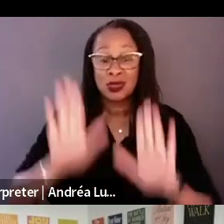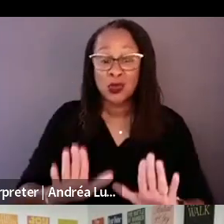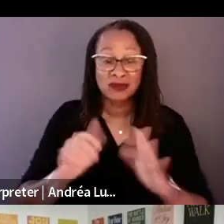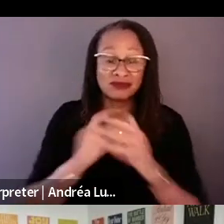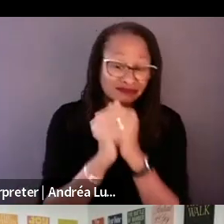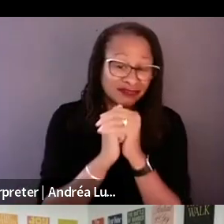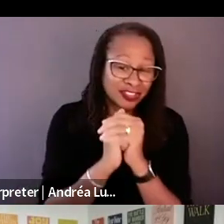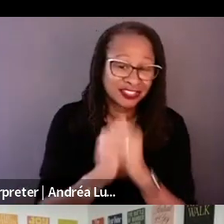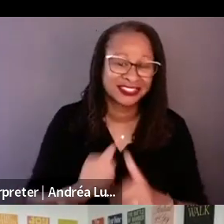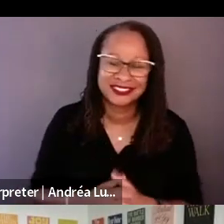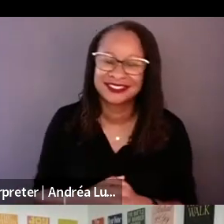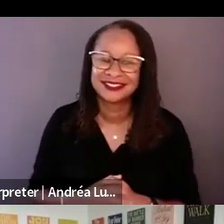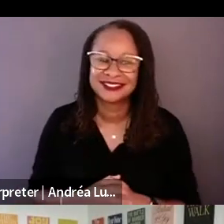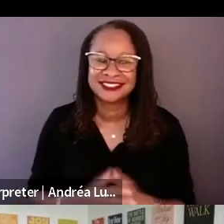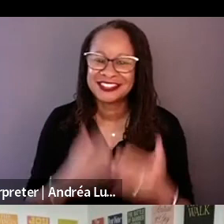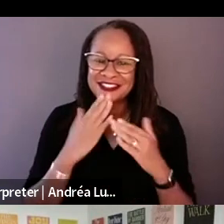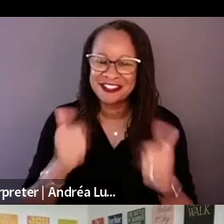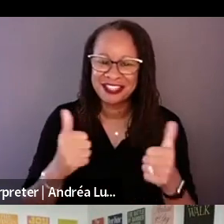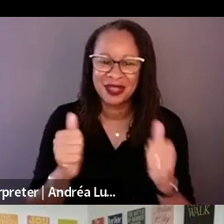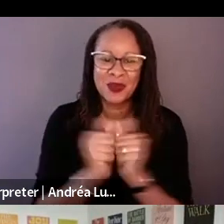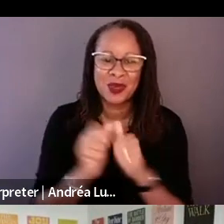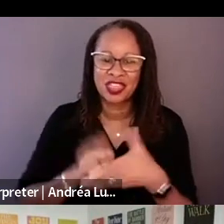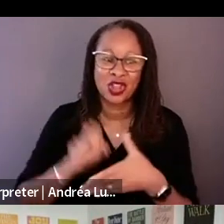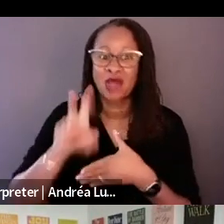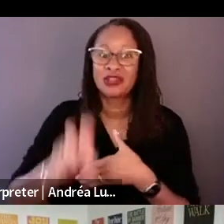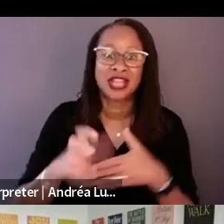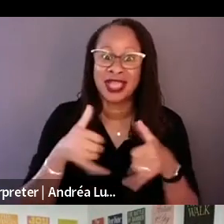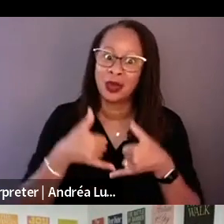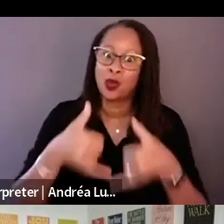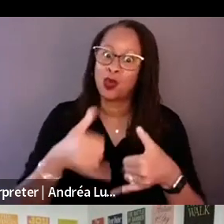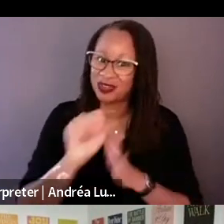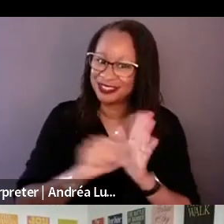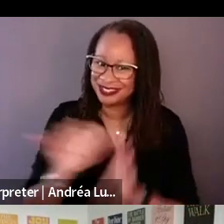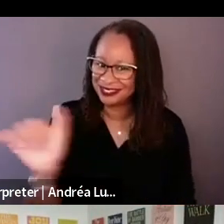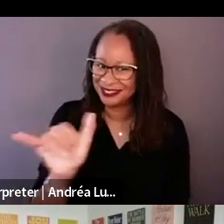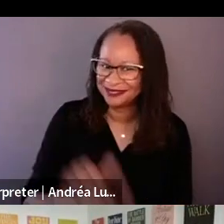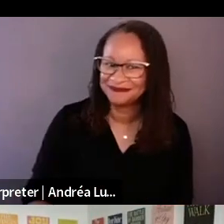Thank you. All right. Thanks so much, guys.